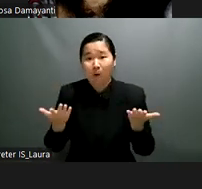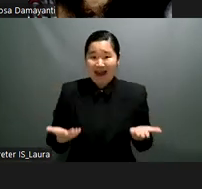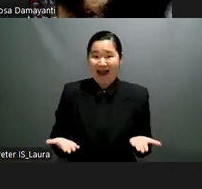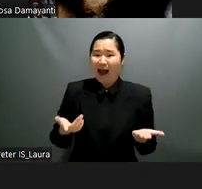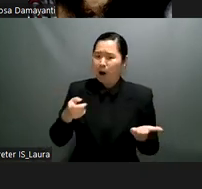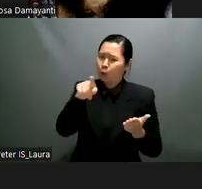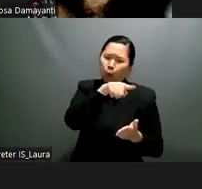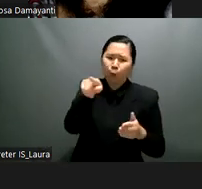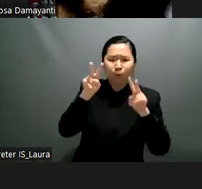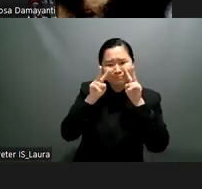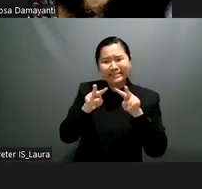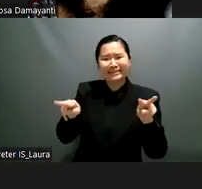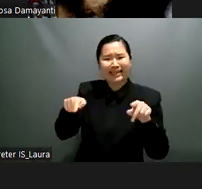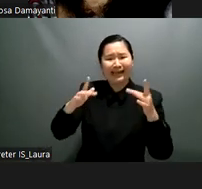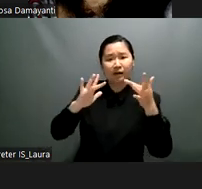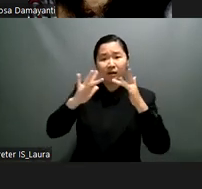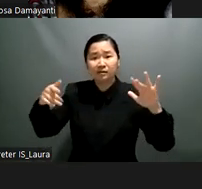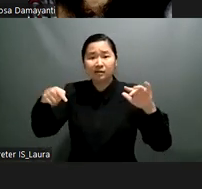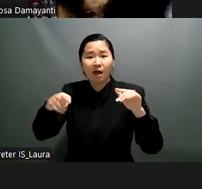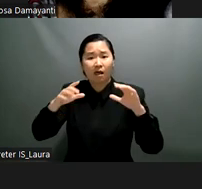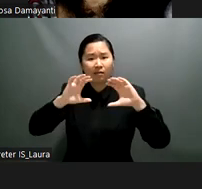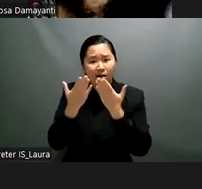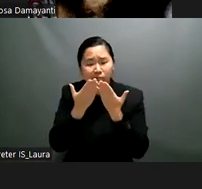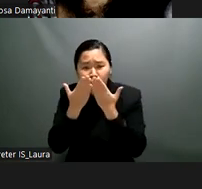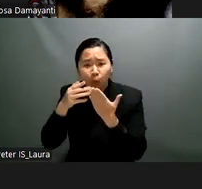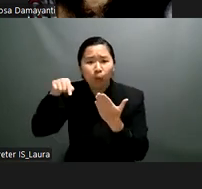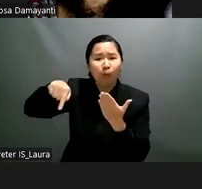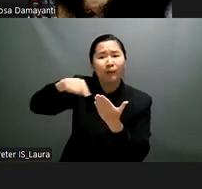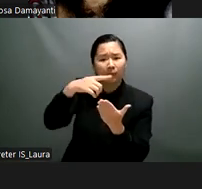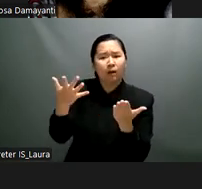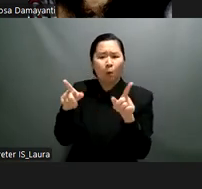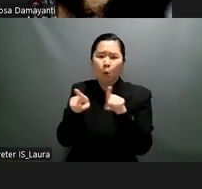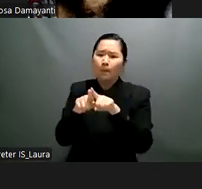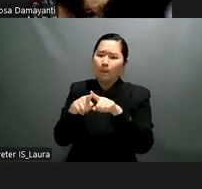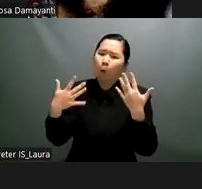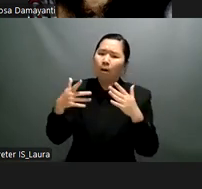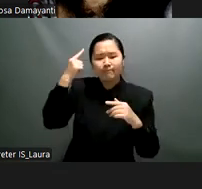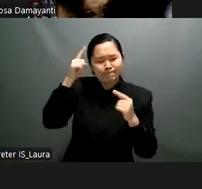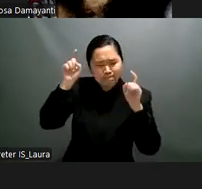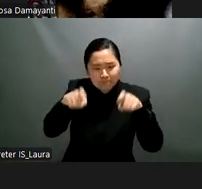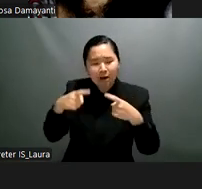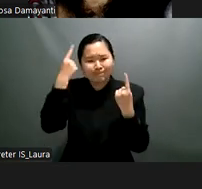only the delivery of education within some kind of meeting platform it's also the platform where